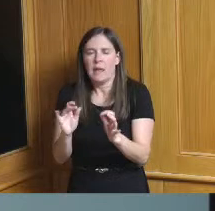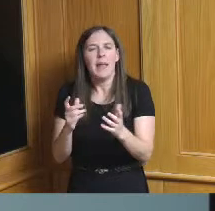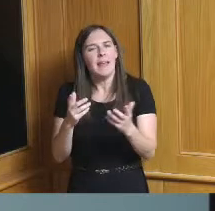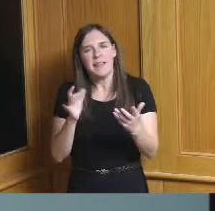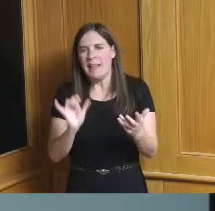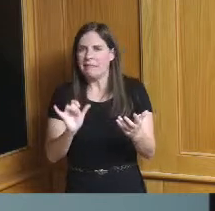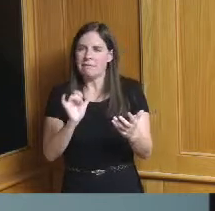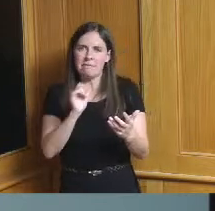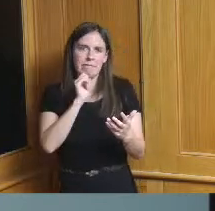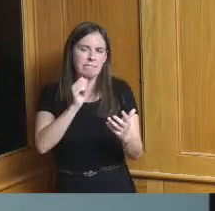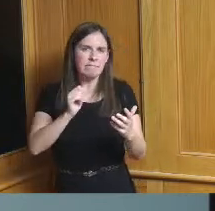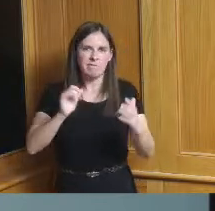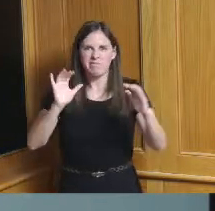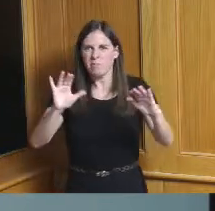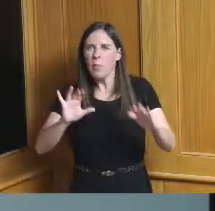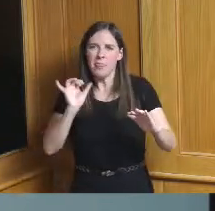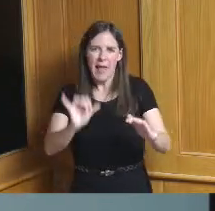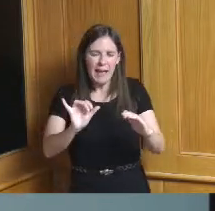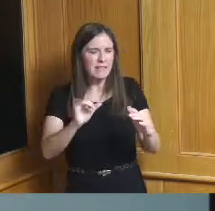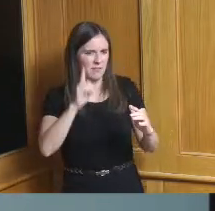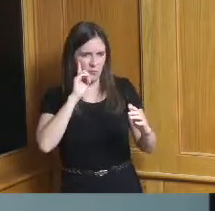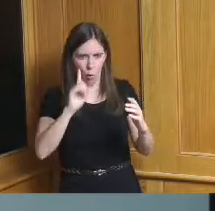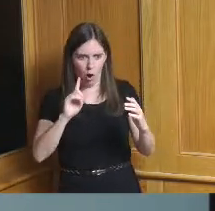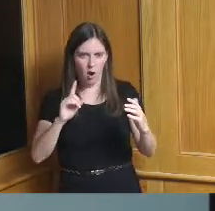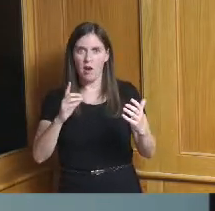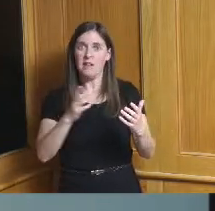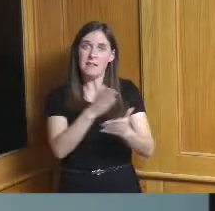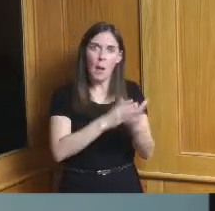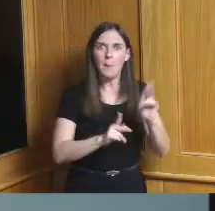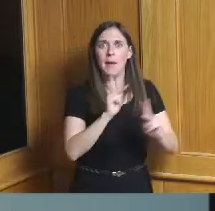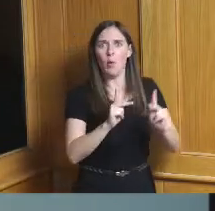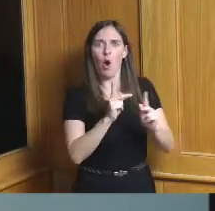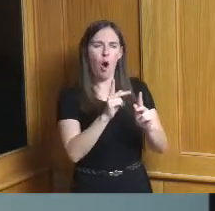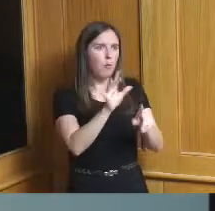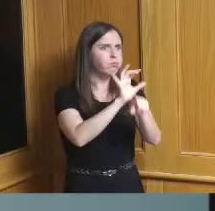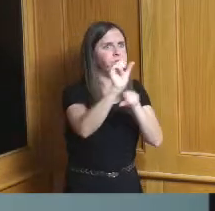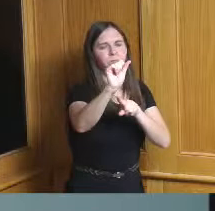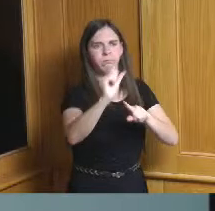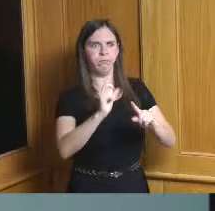performance across the county there are places that are doing really well and what we know from